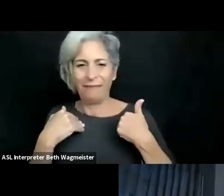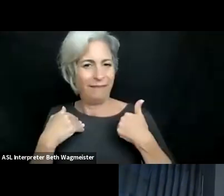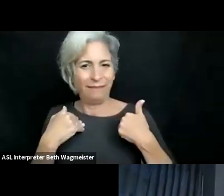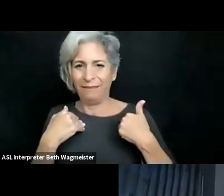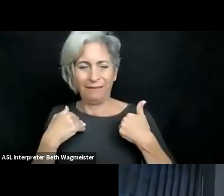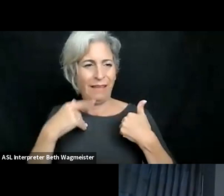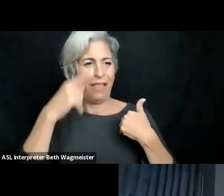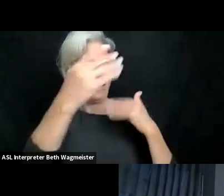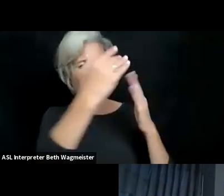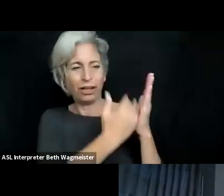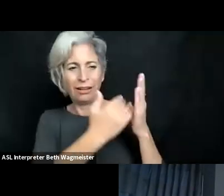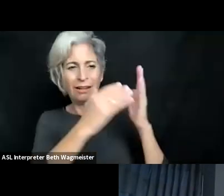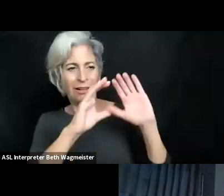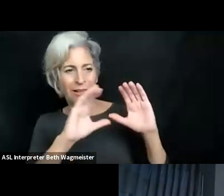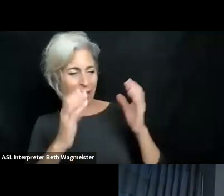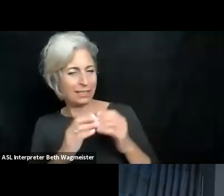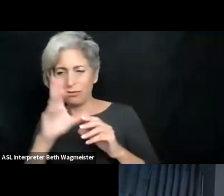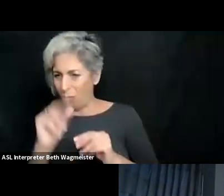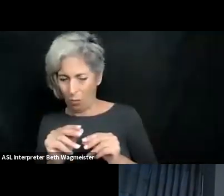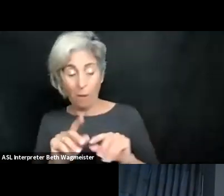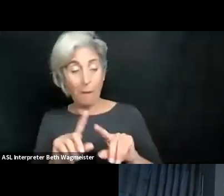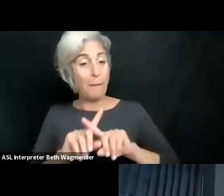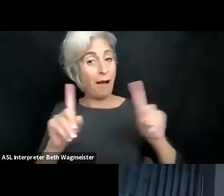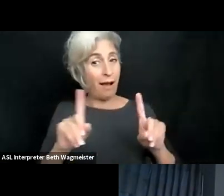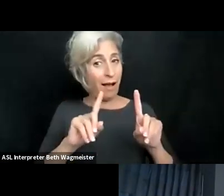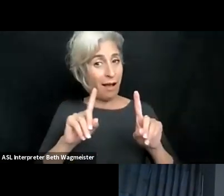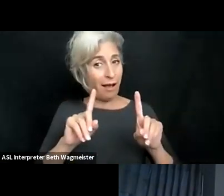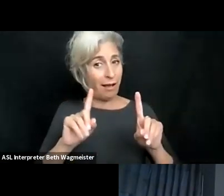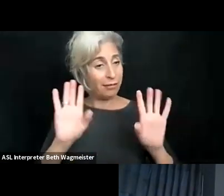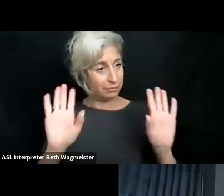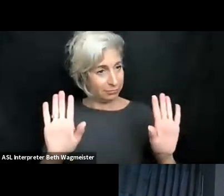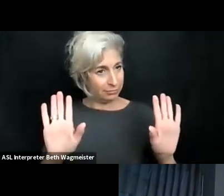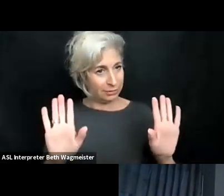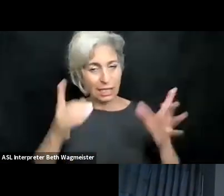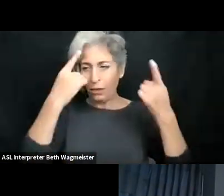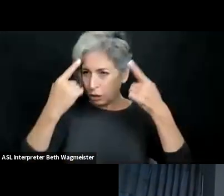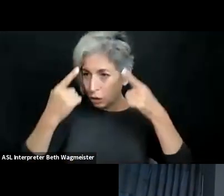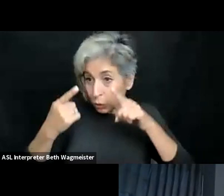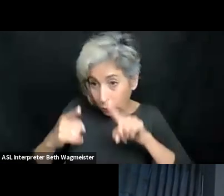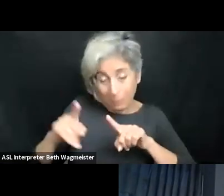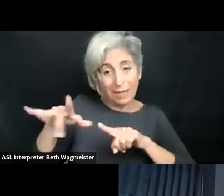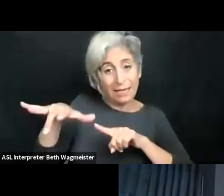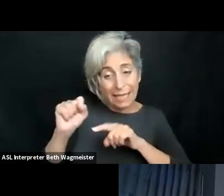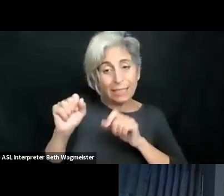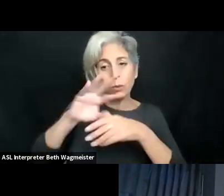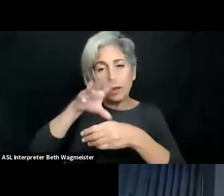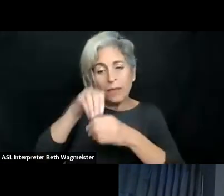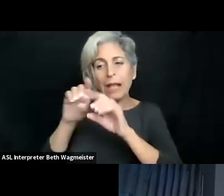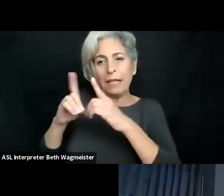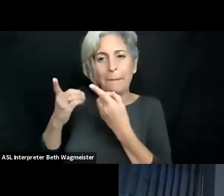there is no committee that can dictate what a professor is teaching in their courses.